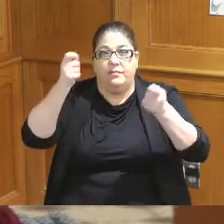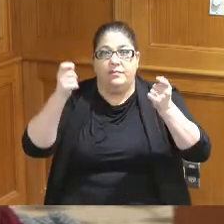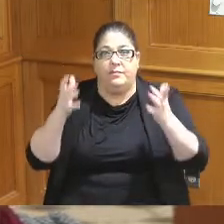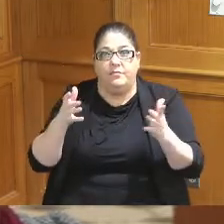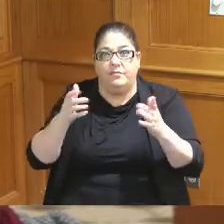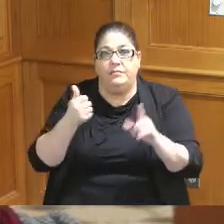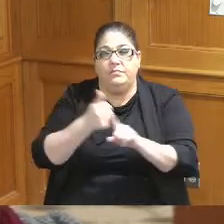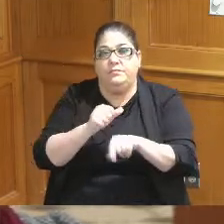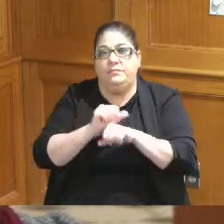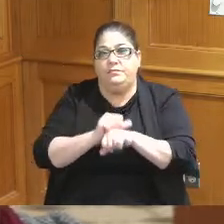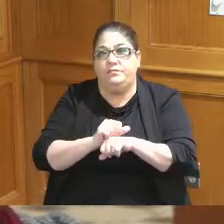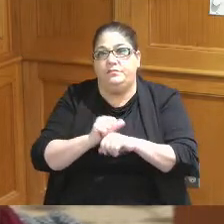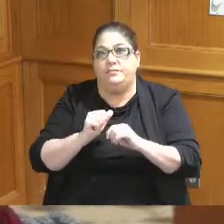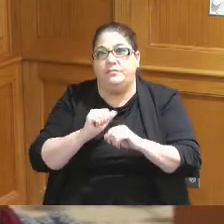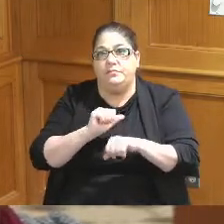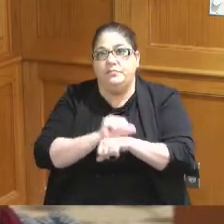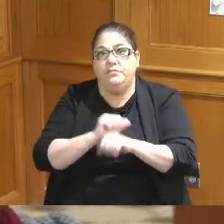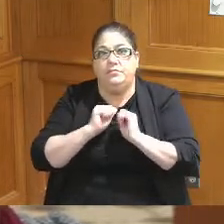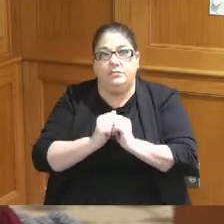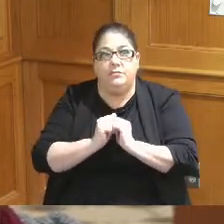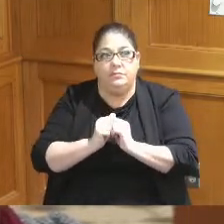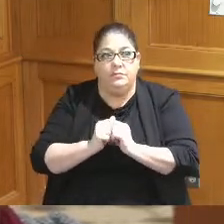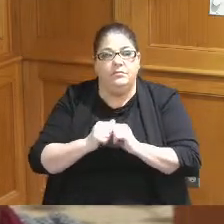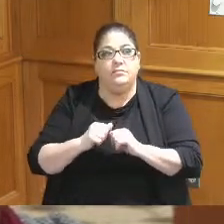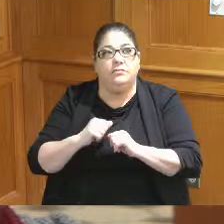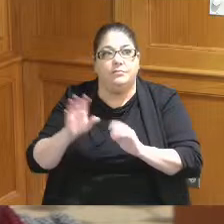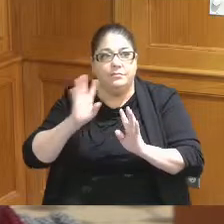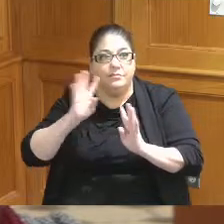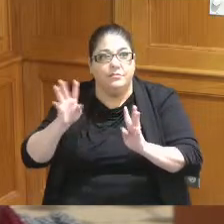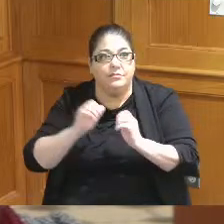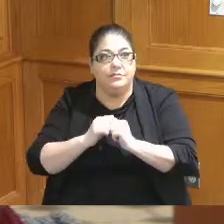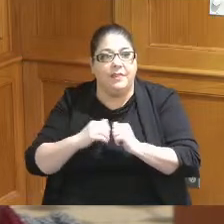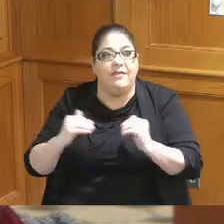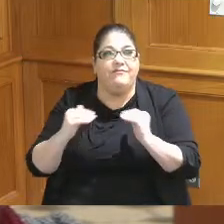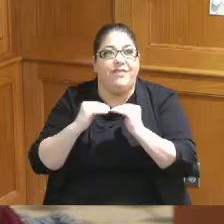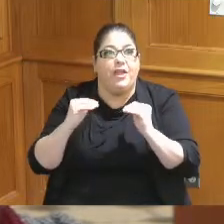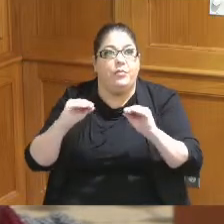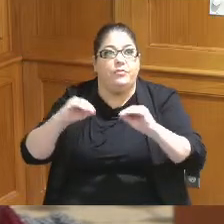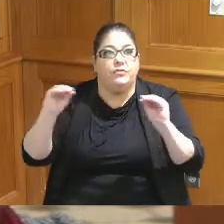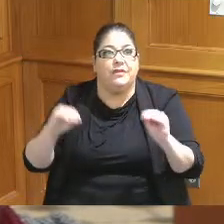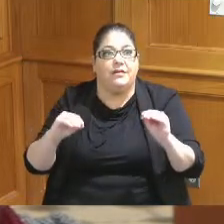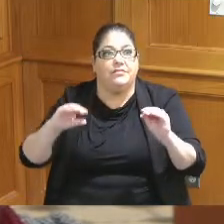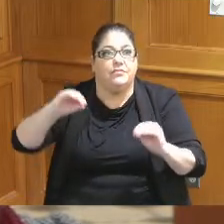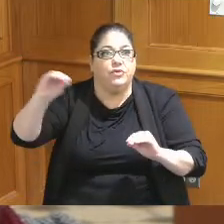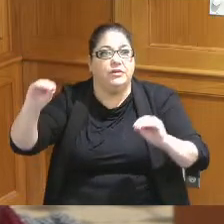work together with Julie to come up with a a fair percentage so that everybody feels like